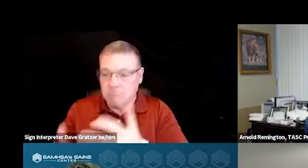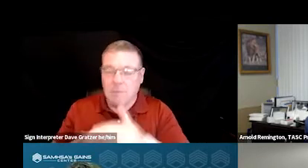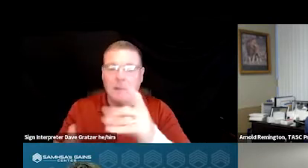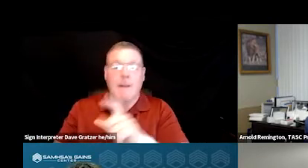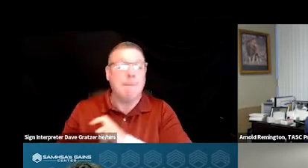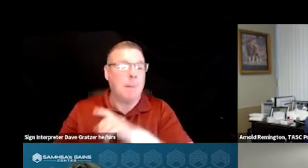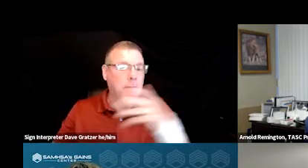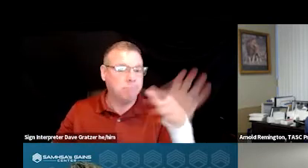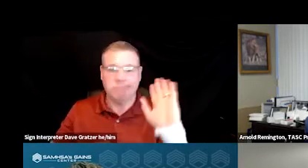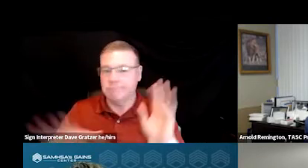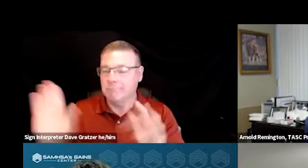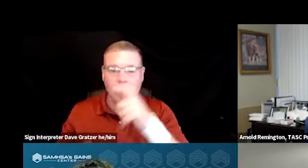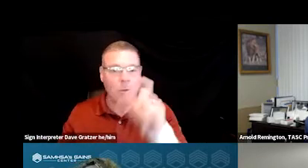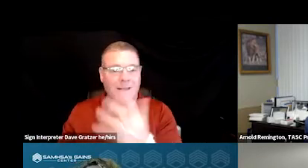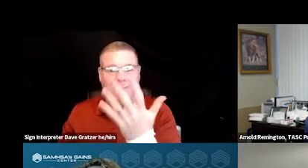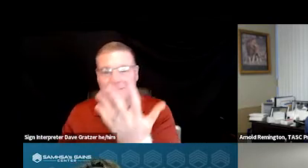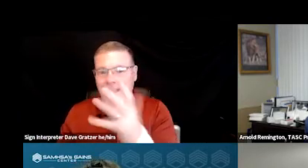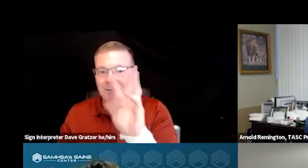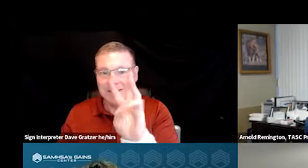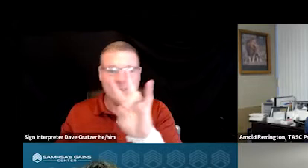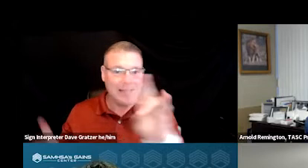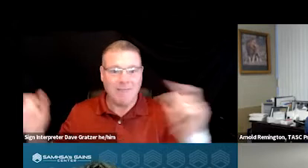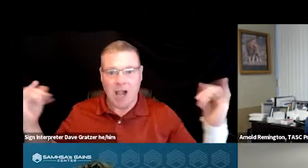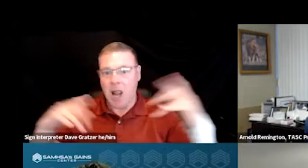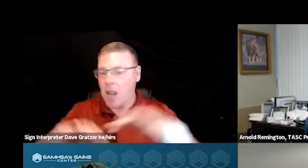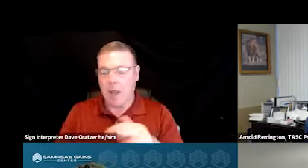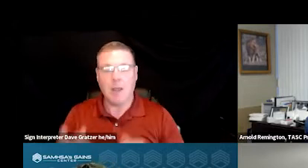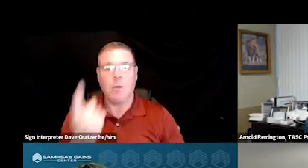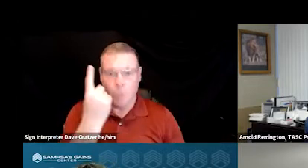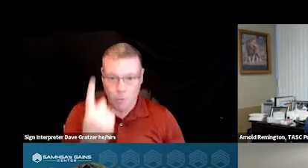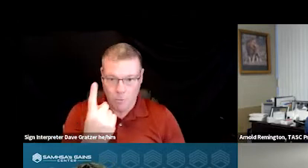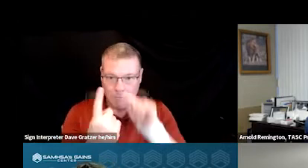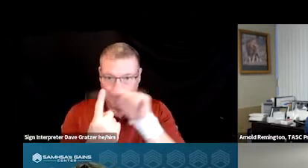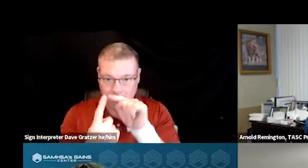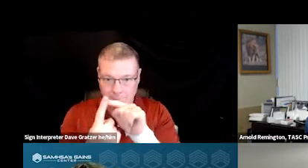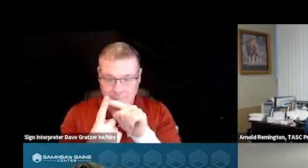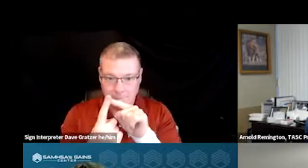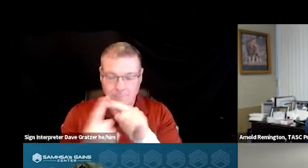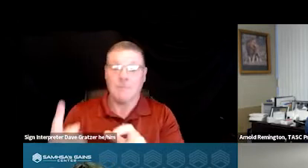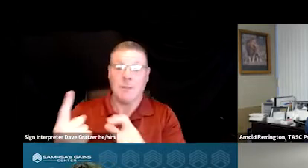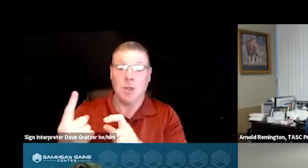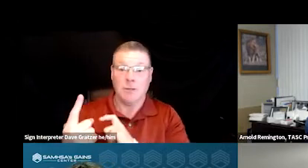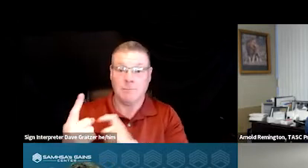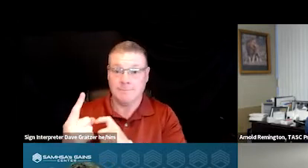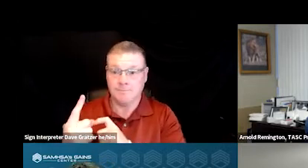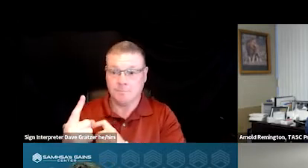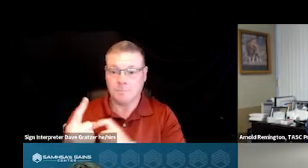not having to have five or six or seven vehicles arrive. We have one. The law enforcement officer is able to secure